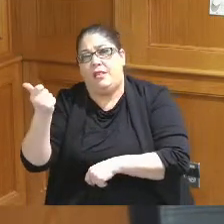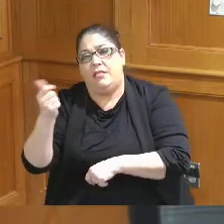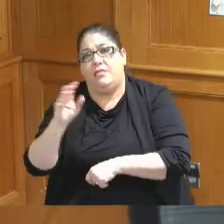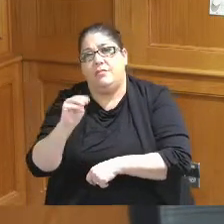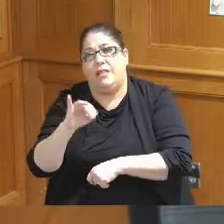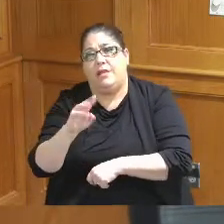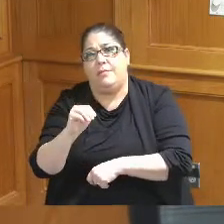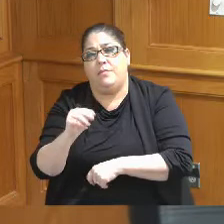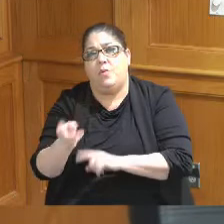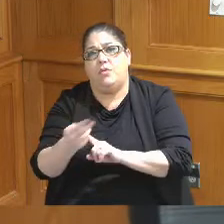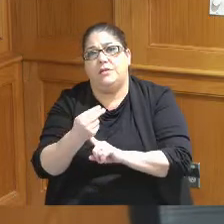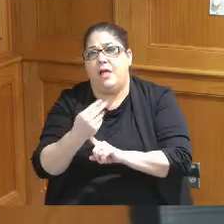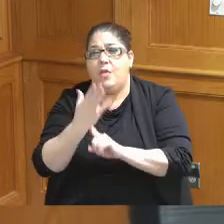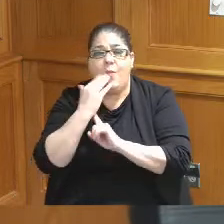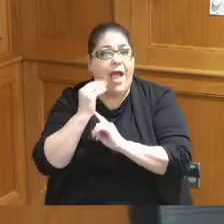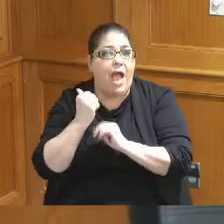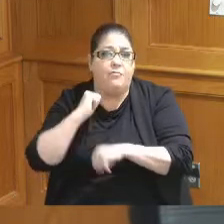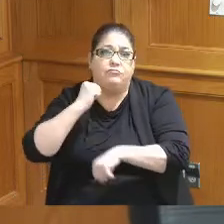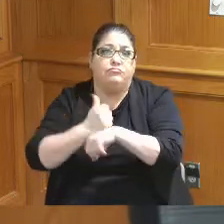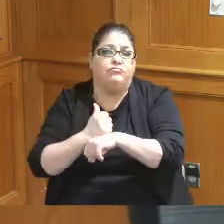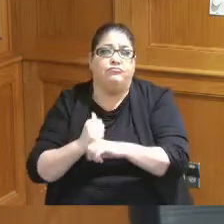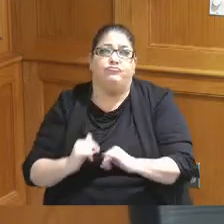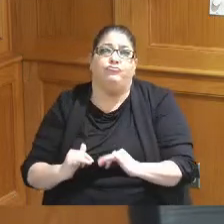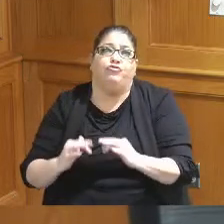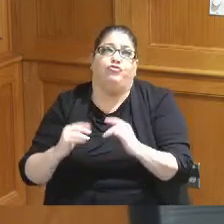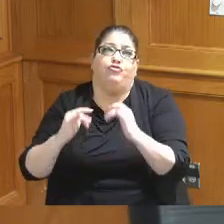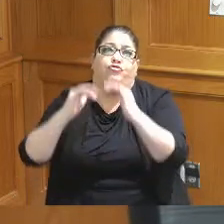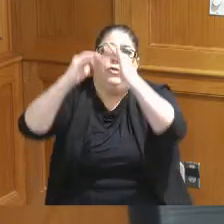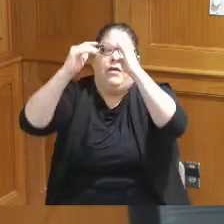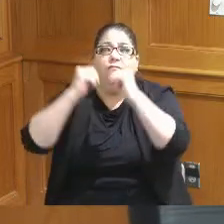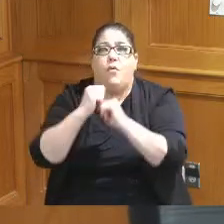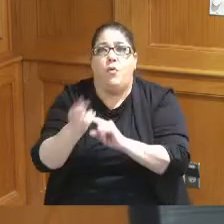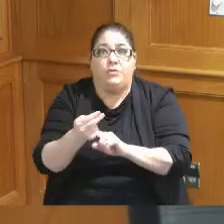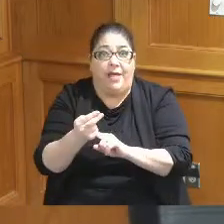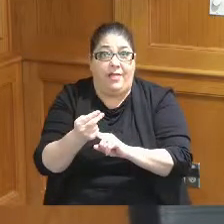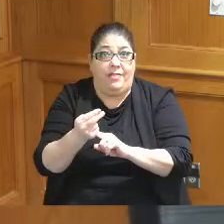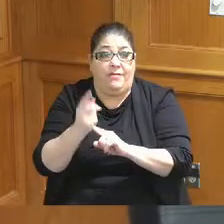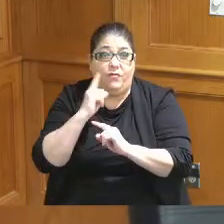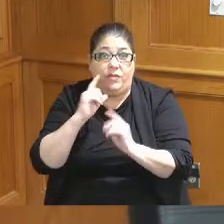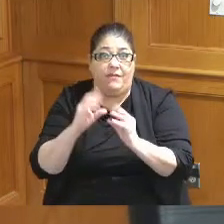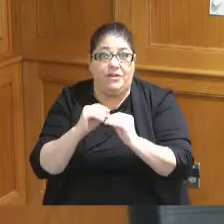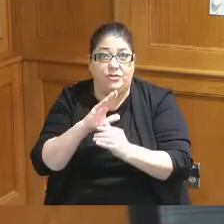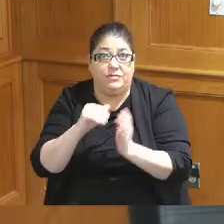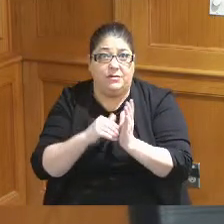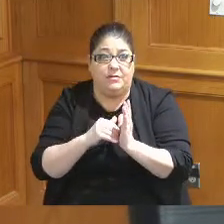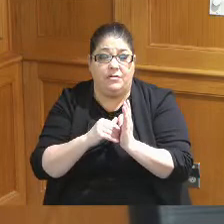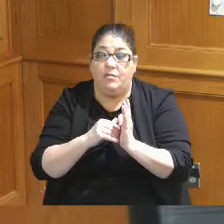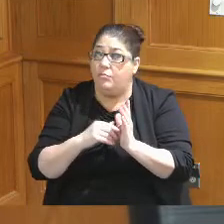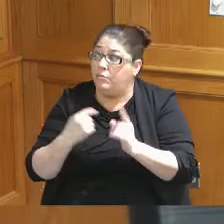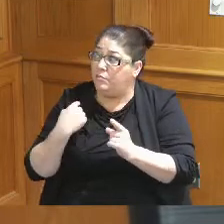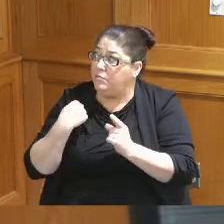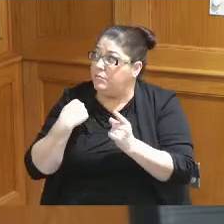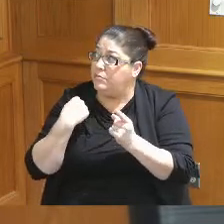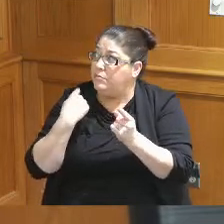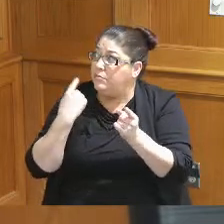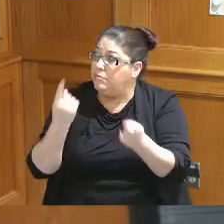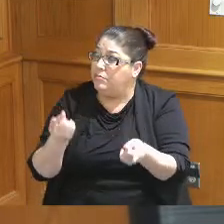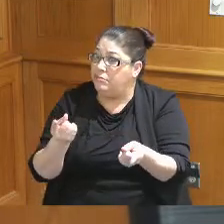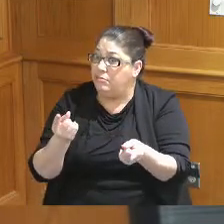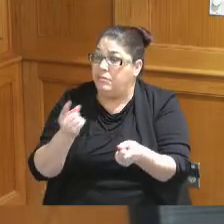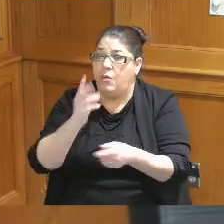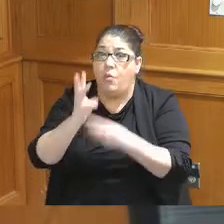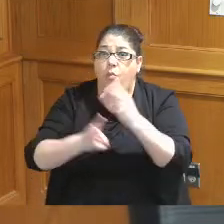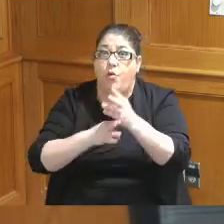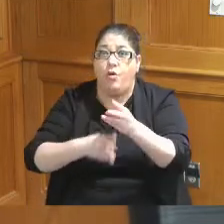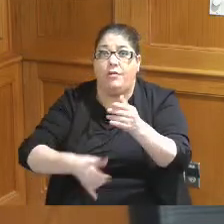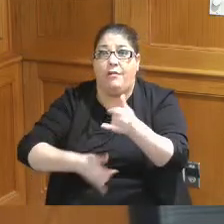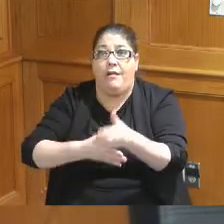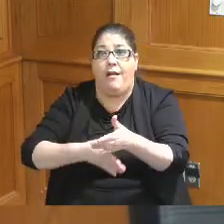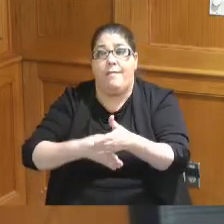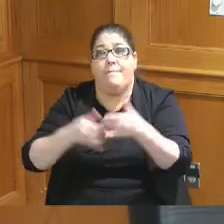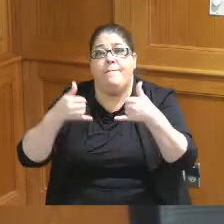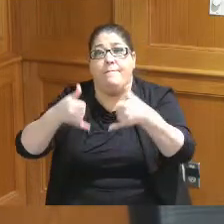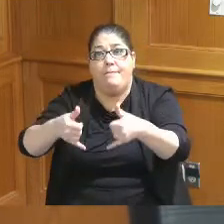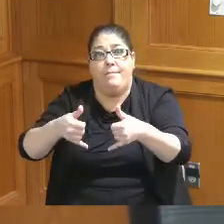needed a brand new convention Hotel and ever since the World Cup which I would have brought in here